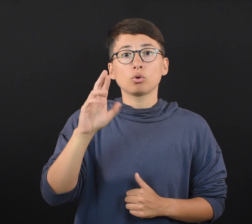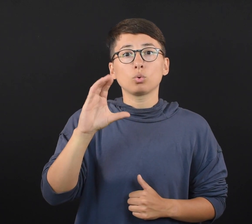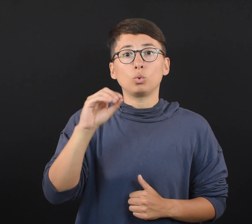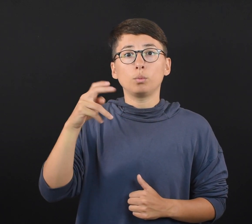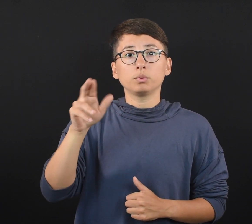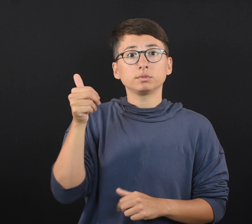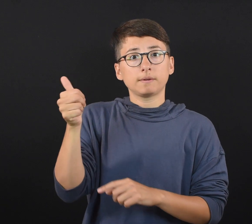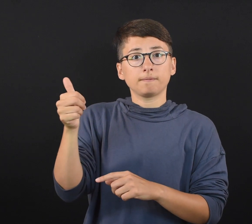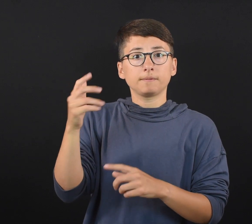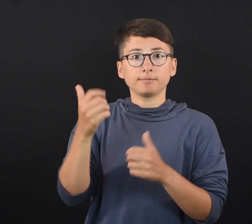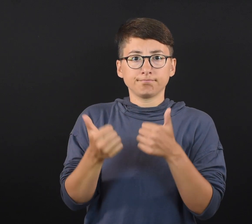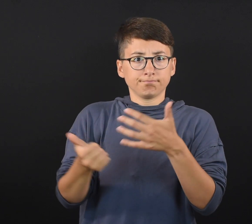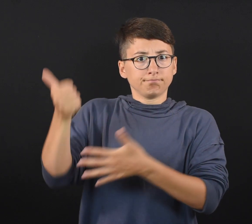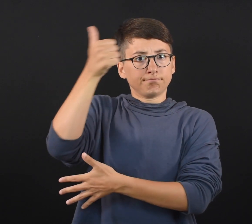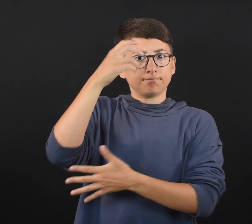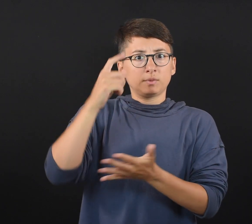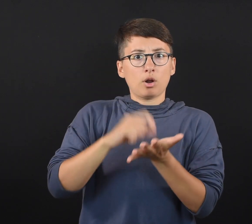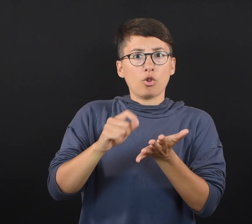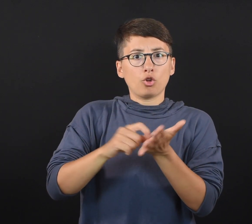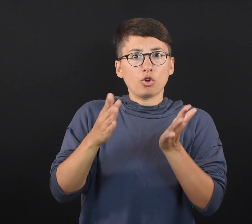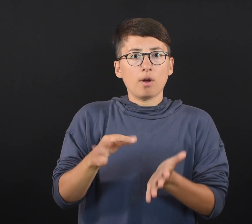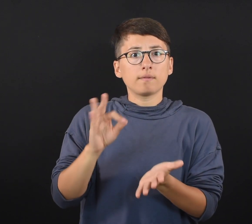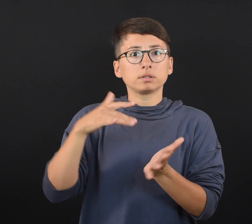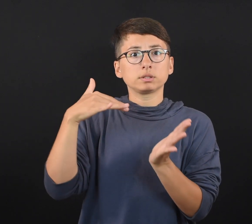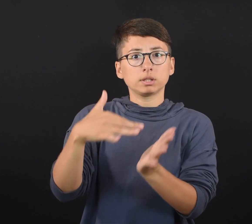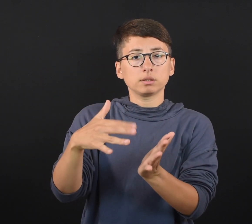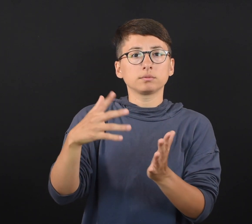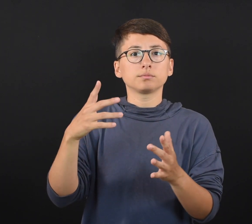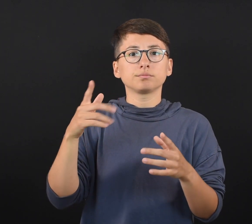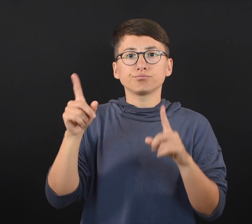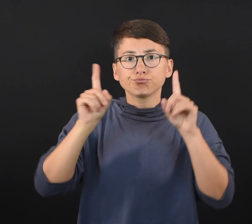Dr. Cooper is senior author of the study,